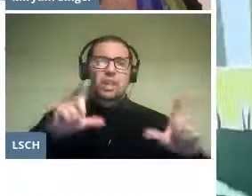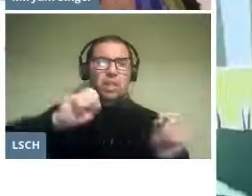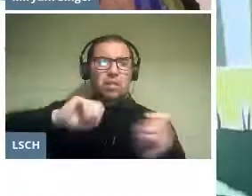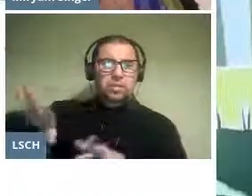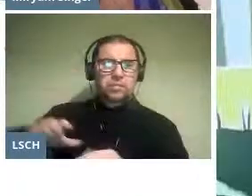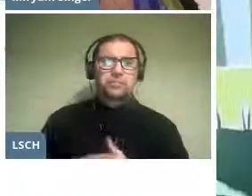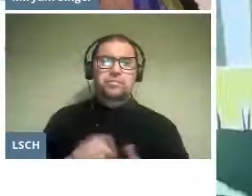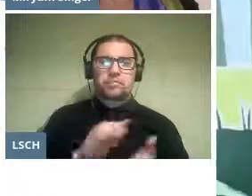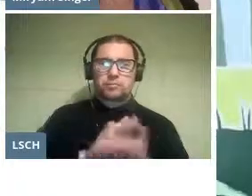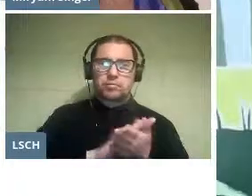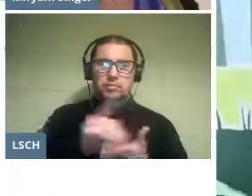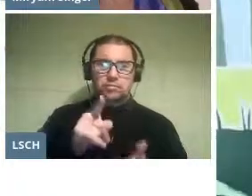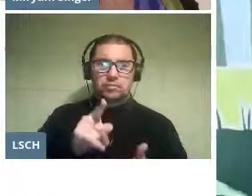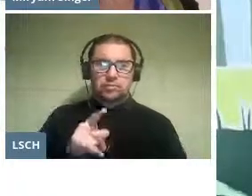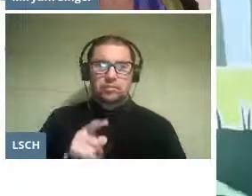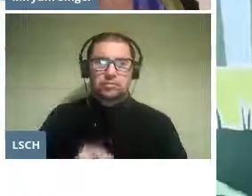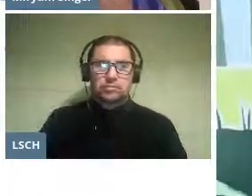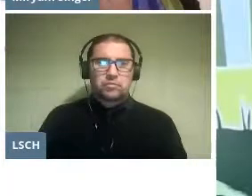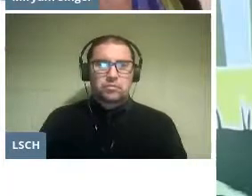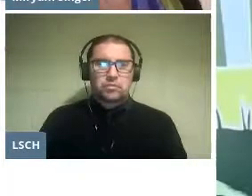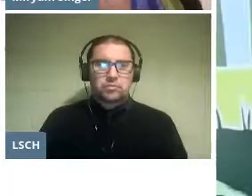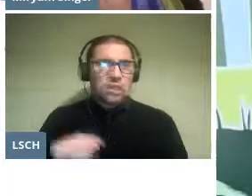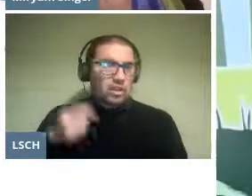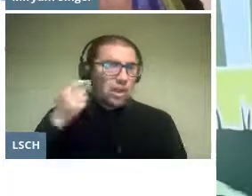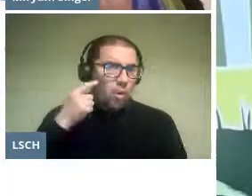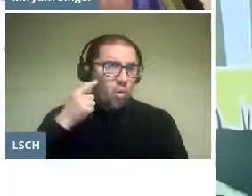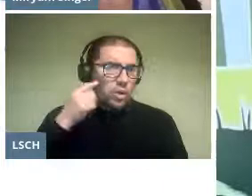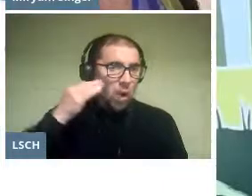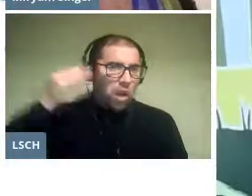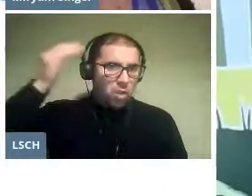This is the story about the most unusual day.